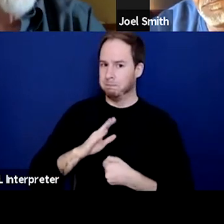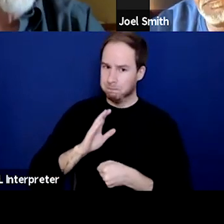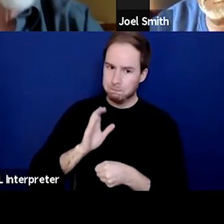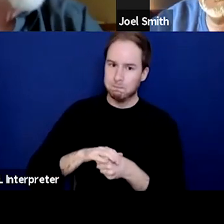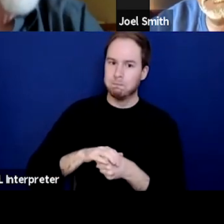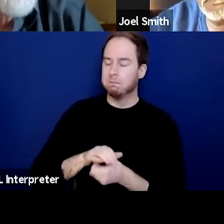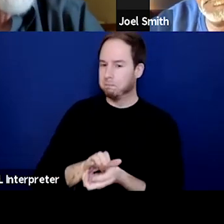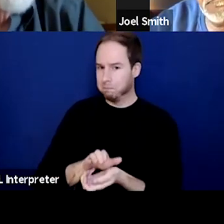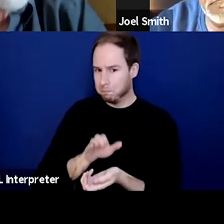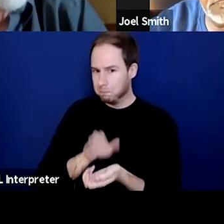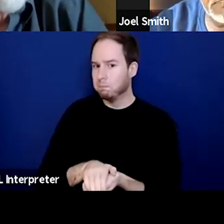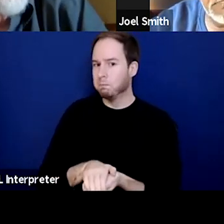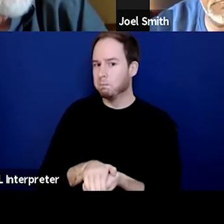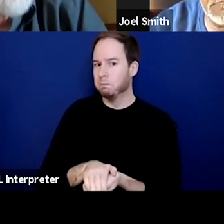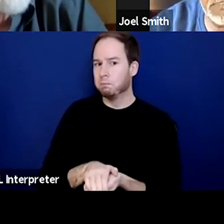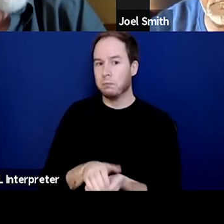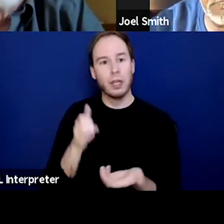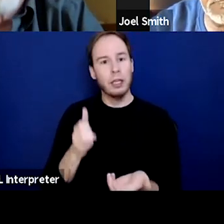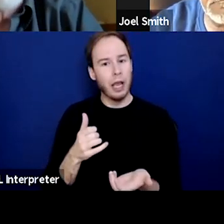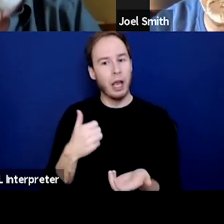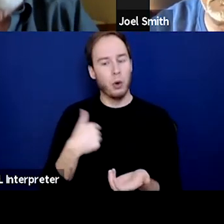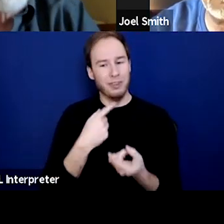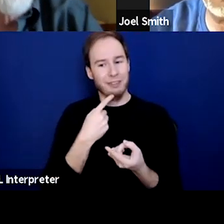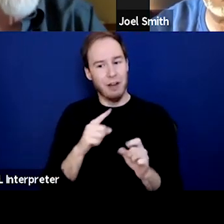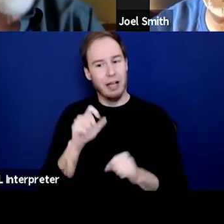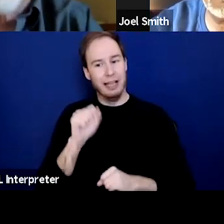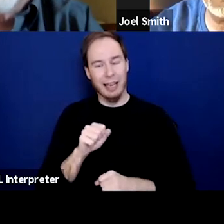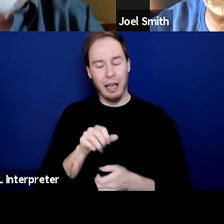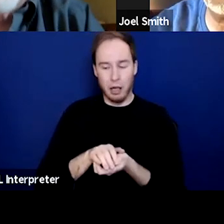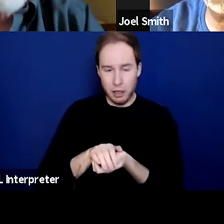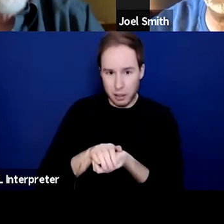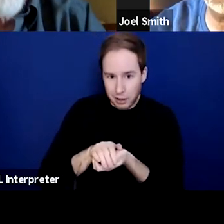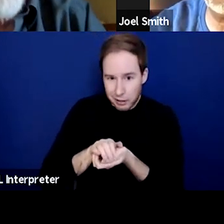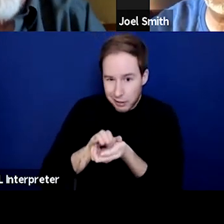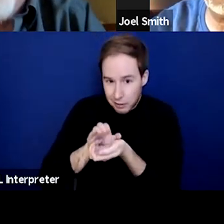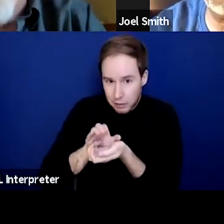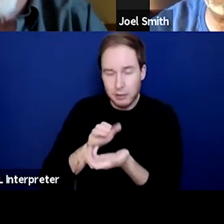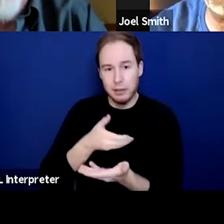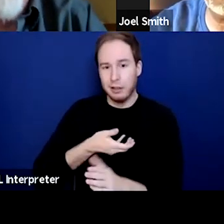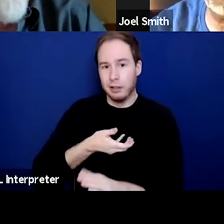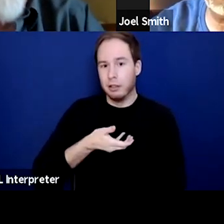We're only beginning to find language and be able to talk about it. And so, when we say trauma-informed,